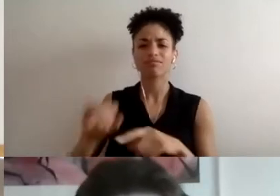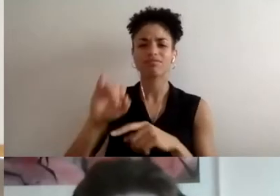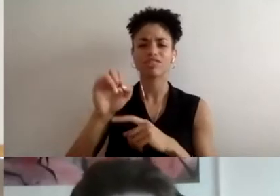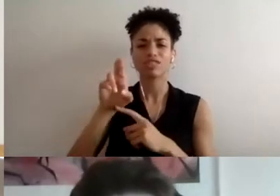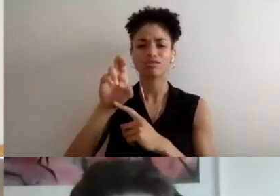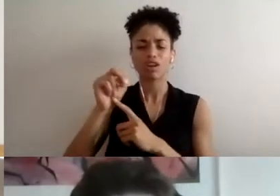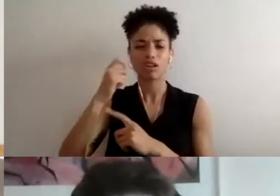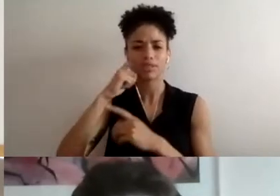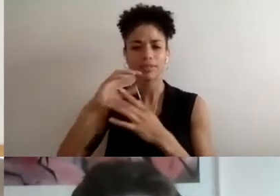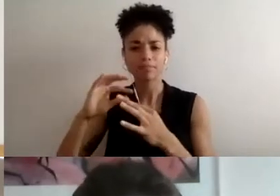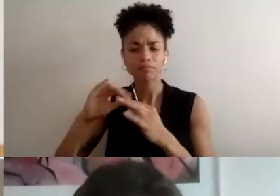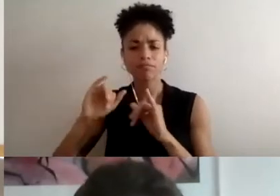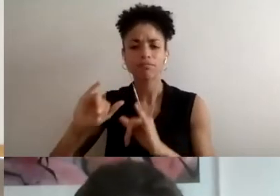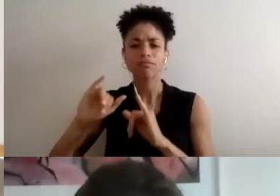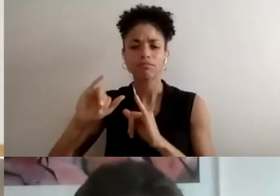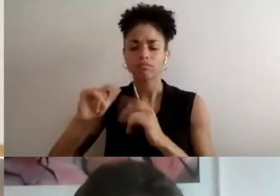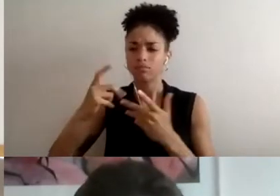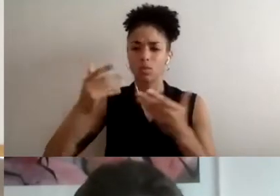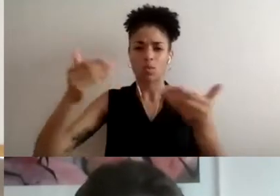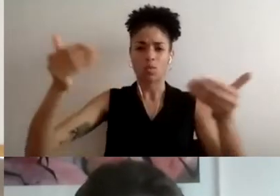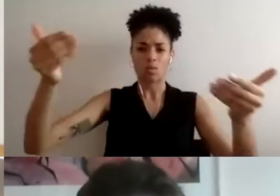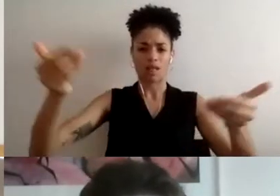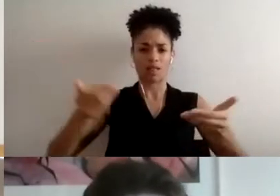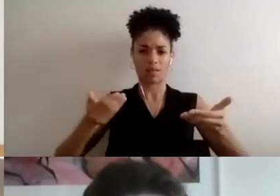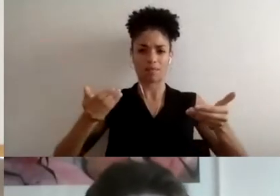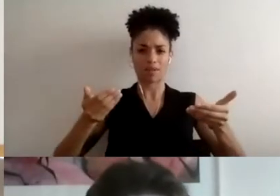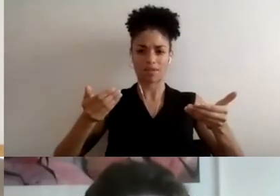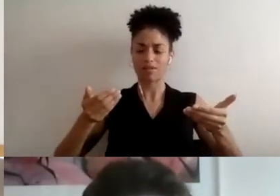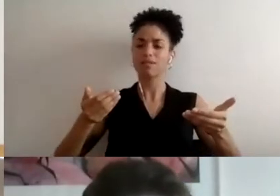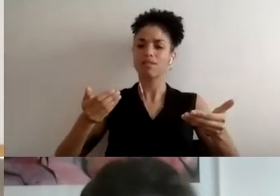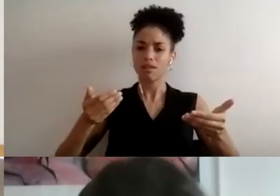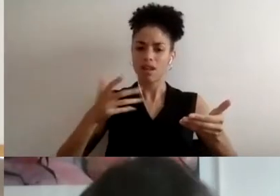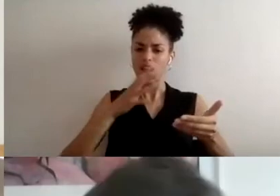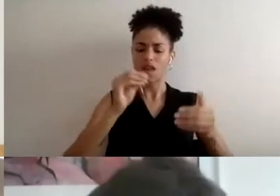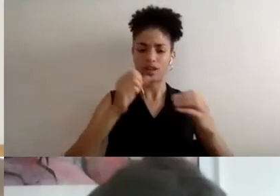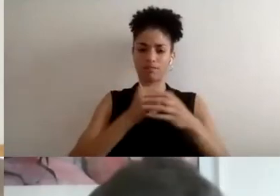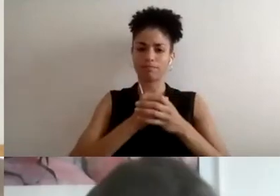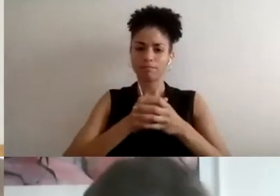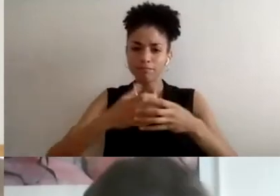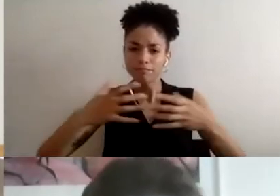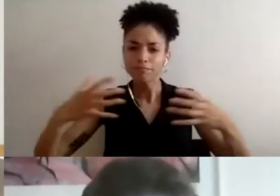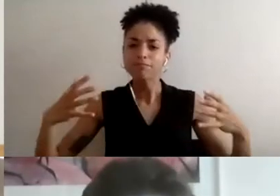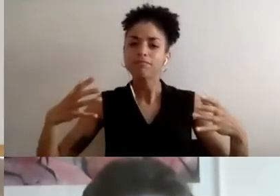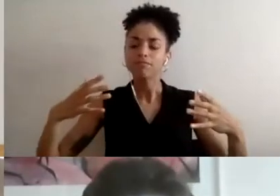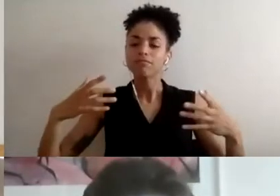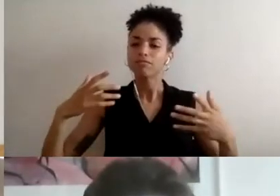welcoming and elasticity, I want to move with that and say that